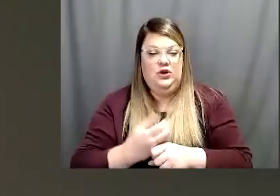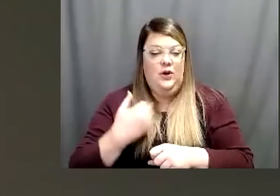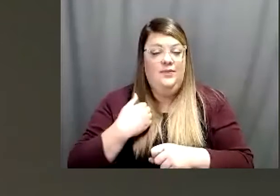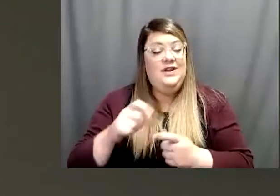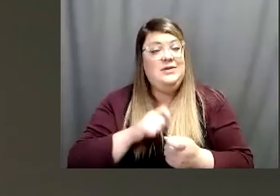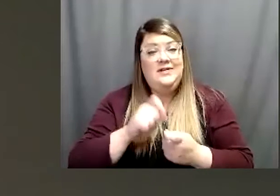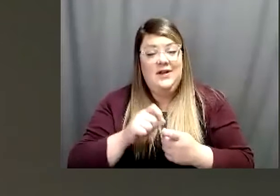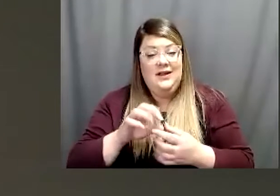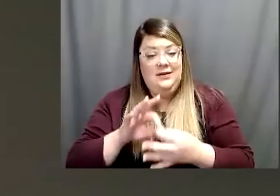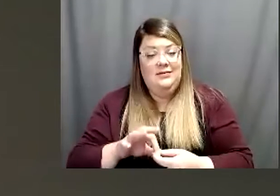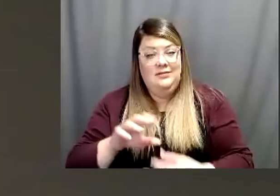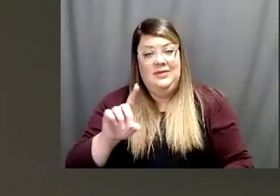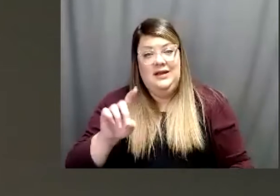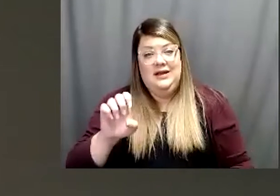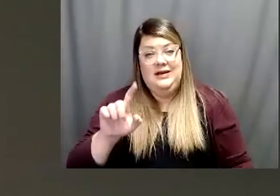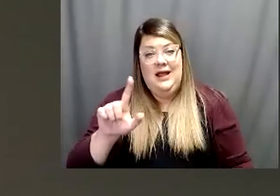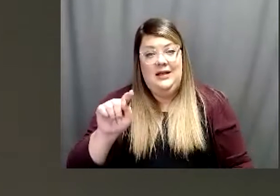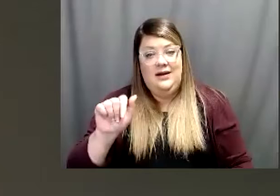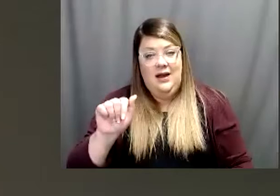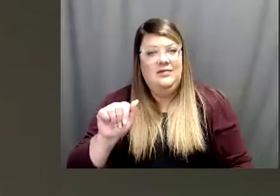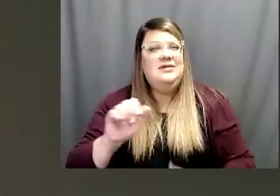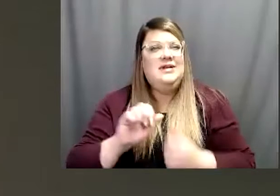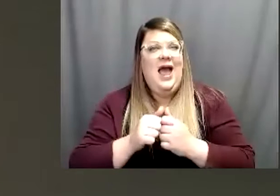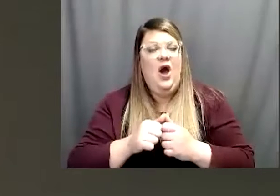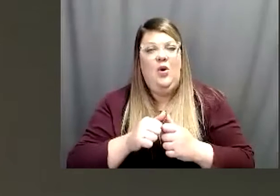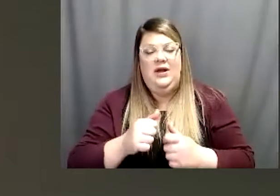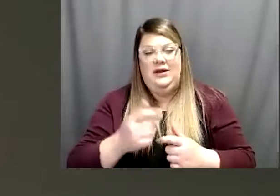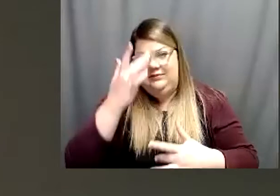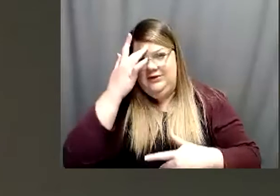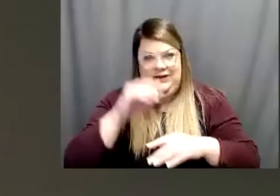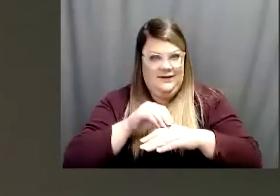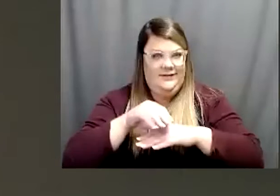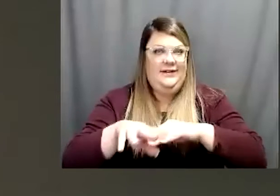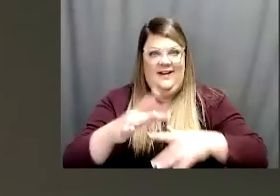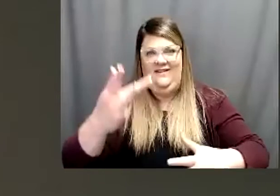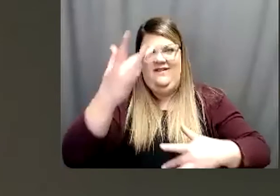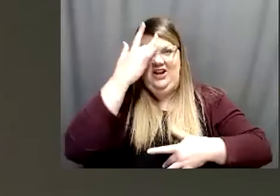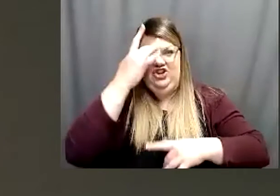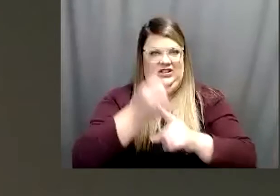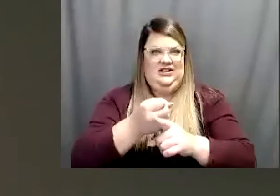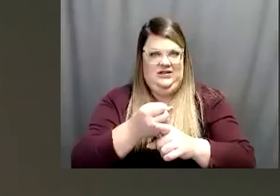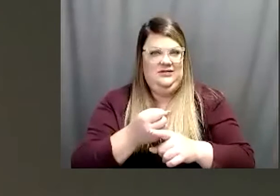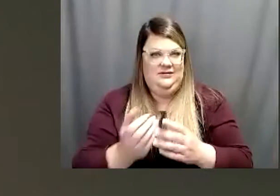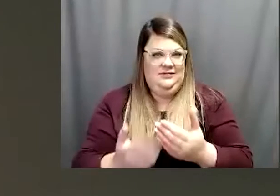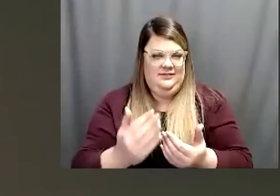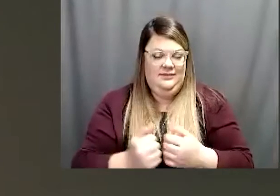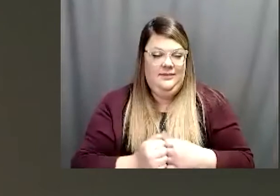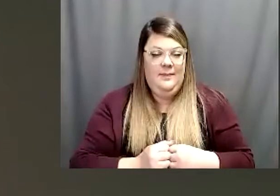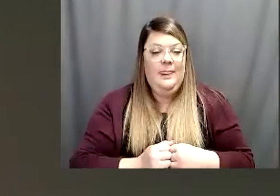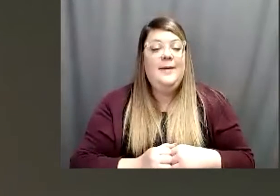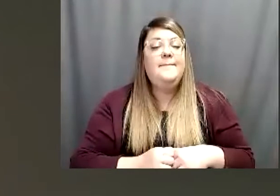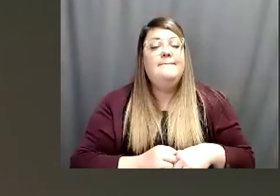is it's how infectious it is. So, you know, if you look at last week to this week you know the